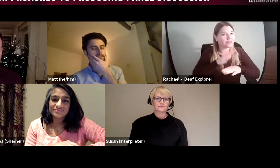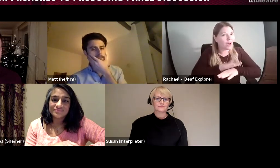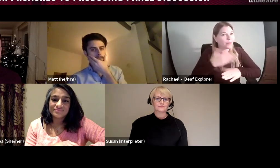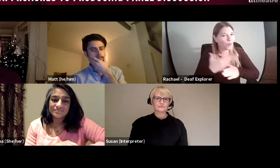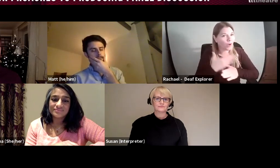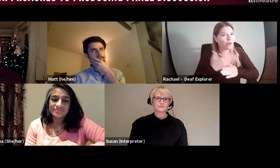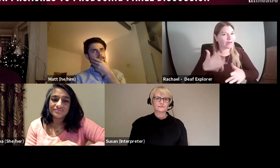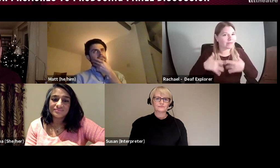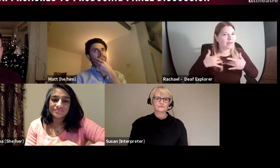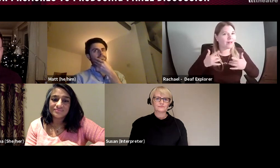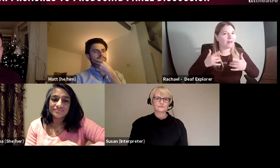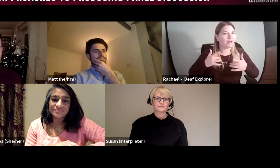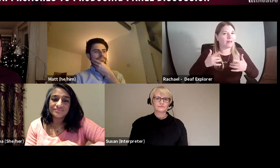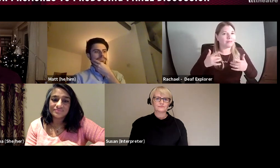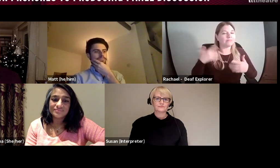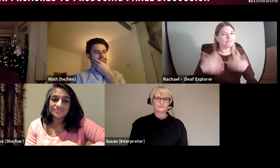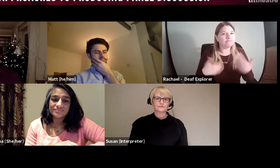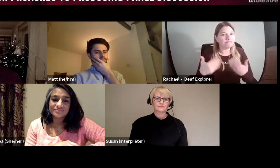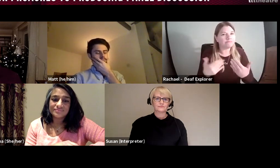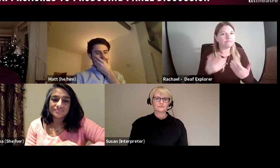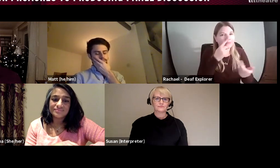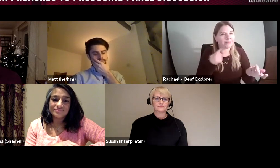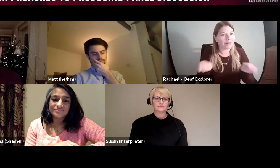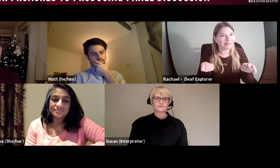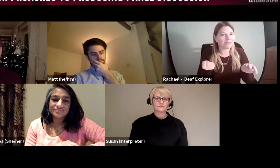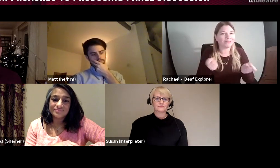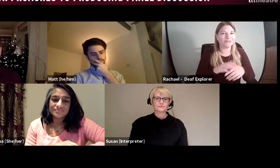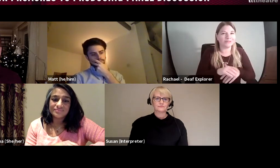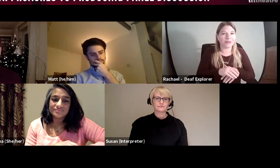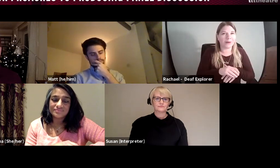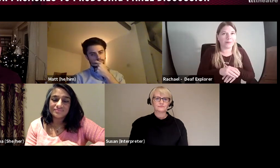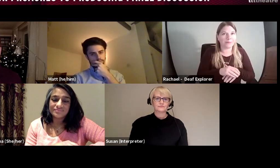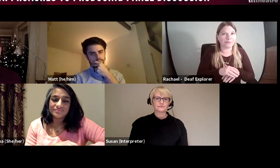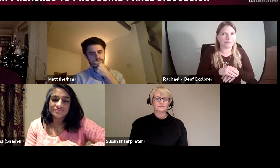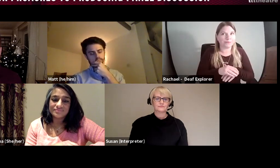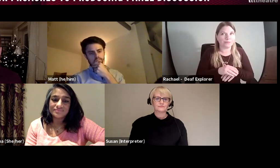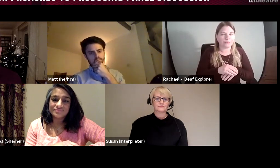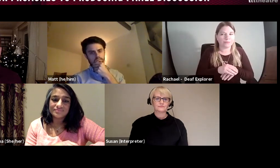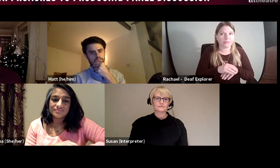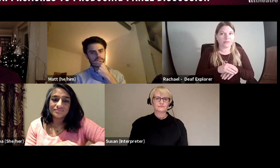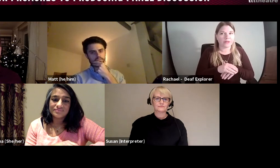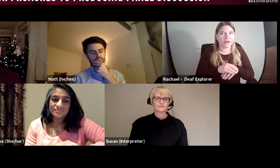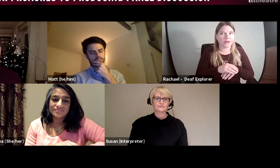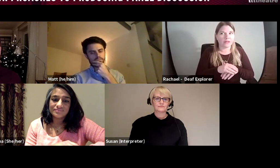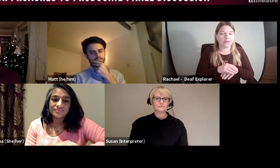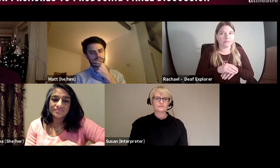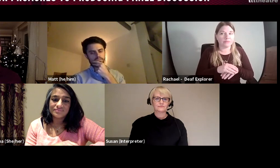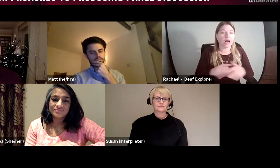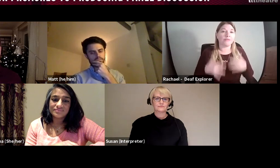able to have a liveable income and do that job as a producer and manage their own lives, so I think